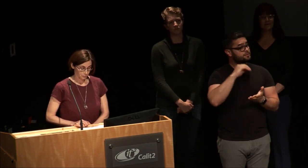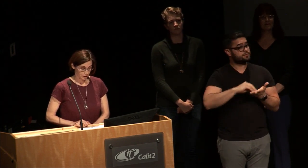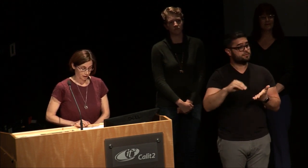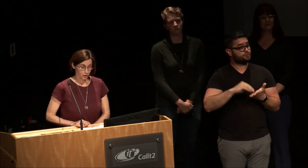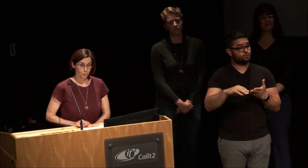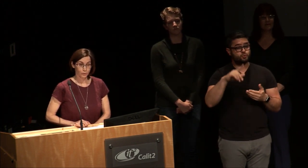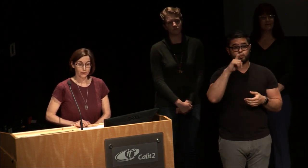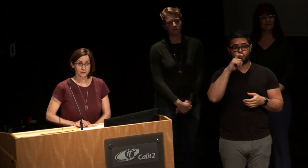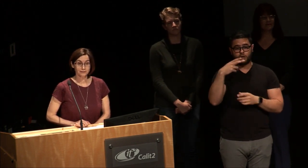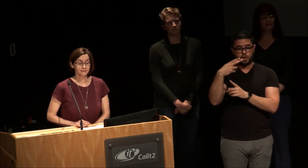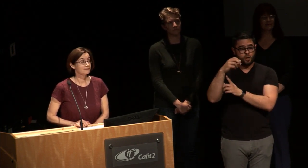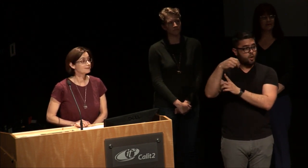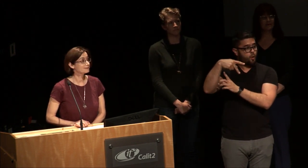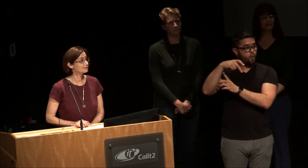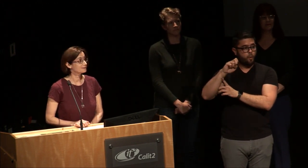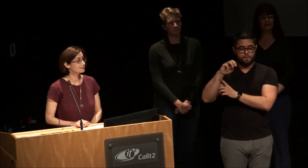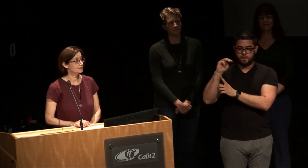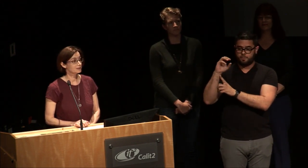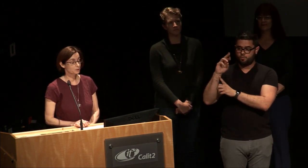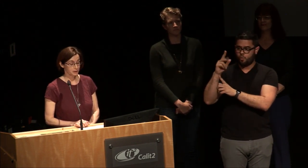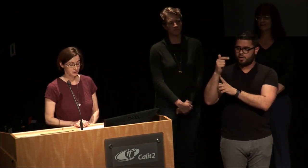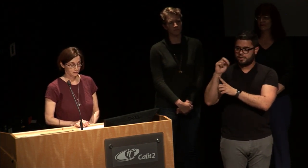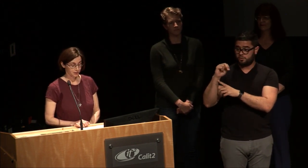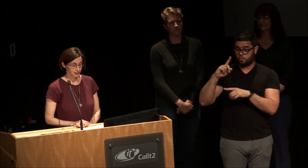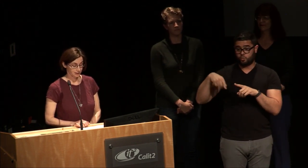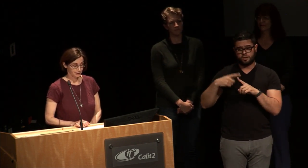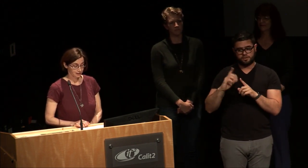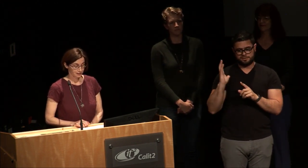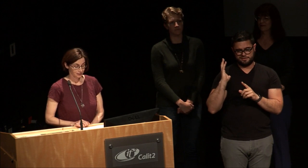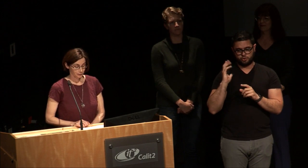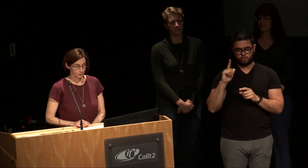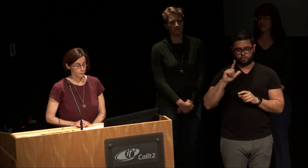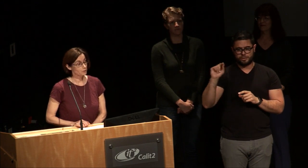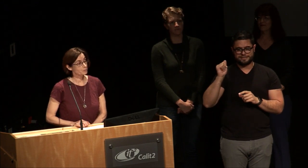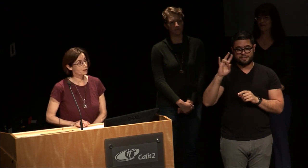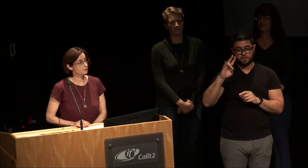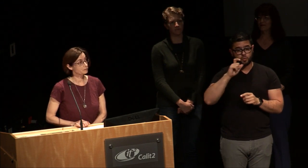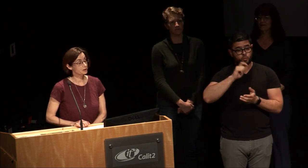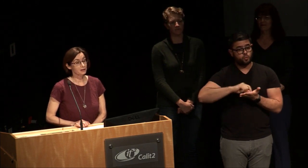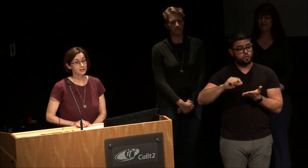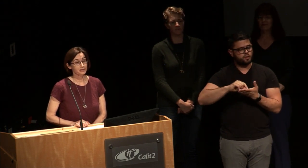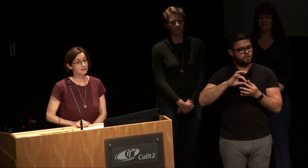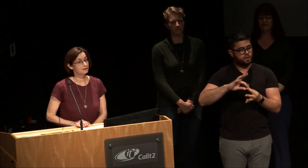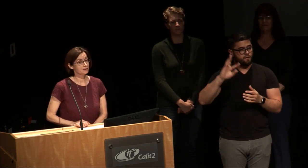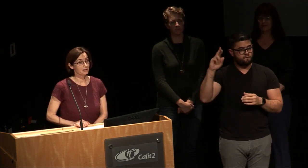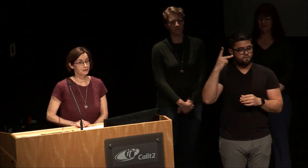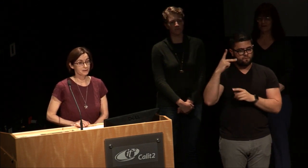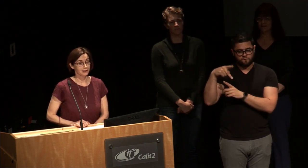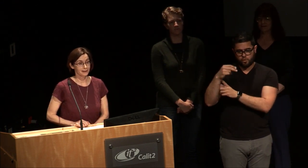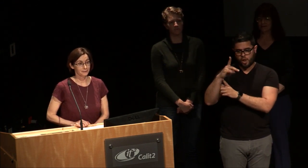by Hope Morgan in 2017 who wrote about the phonology of Kenyan sign language